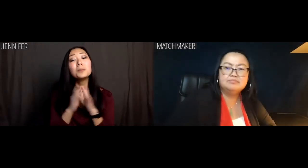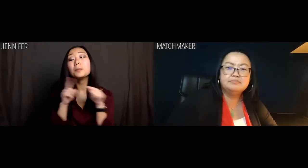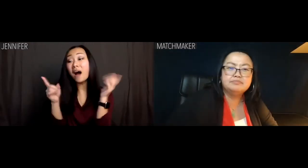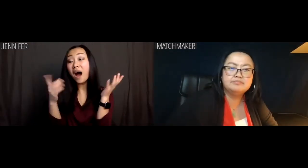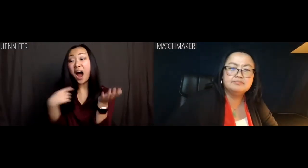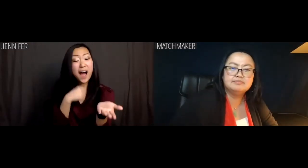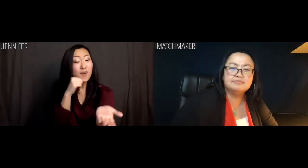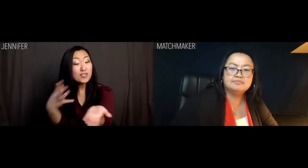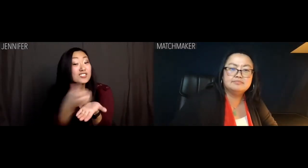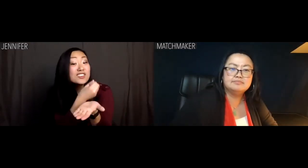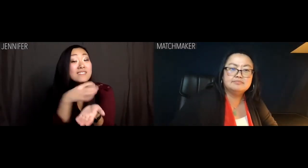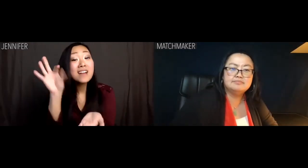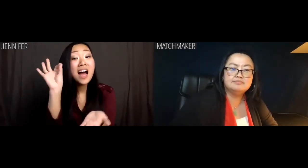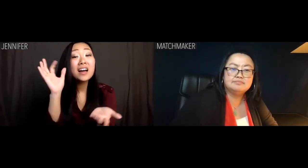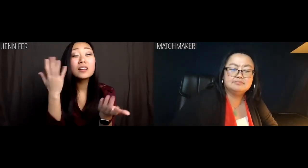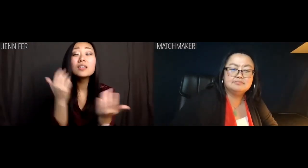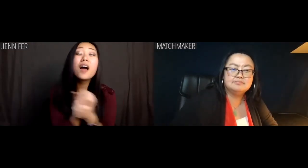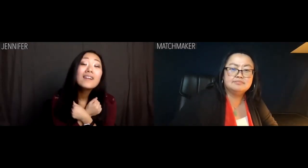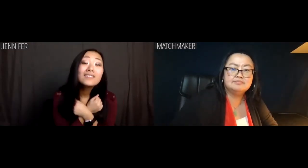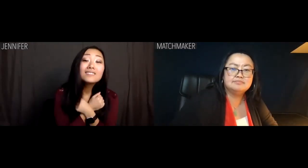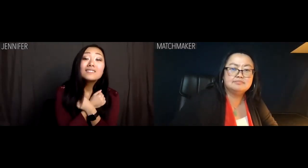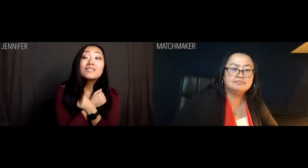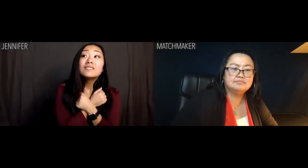Jennifer: But don't I deserve to find love?